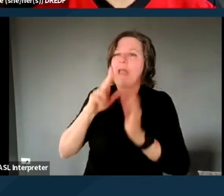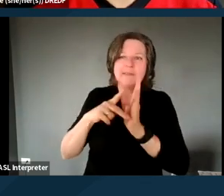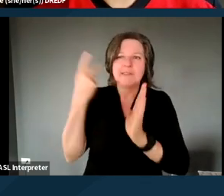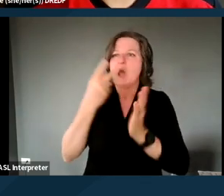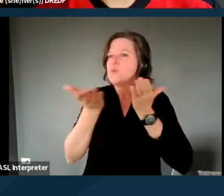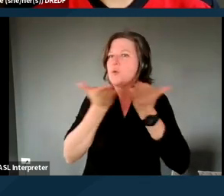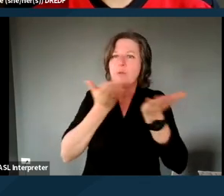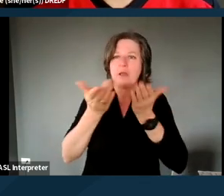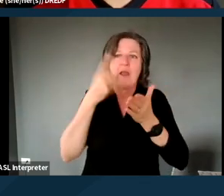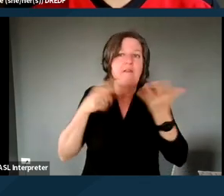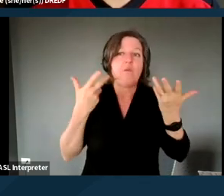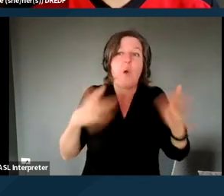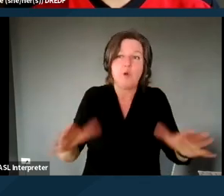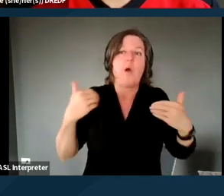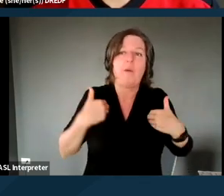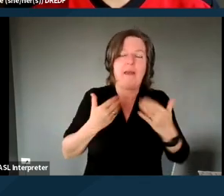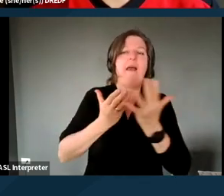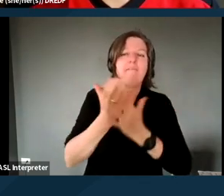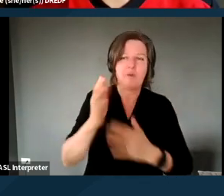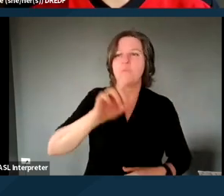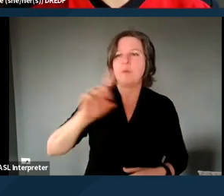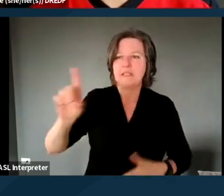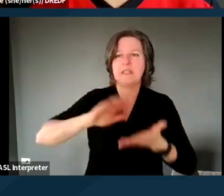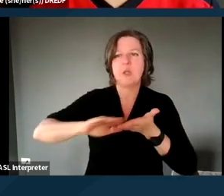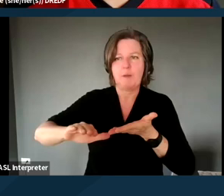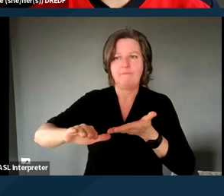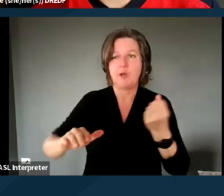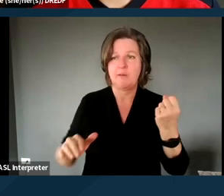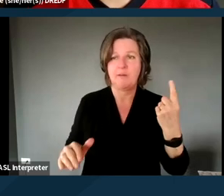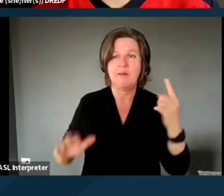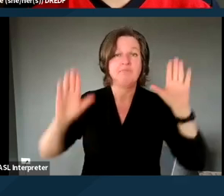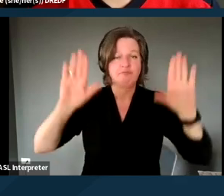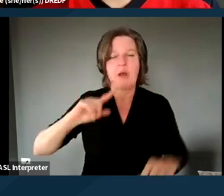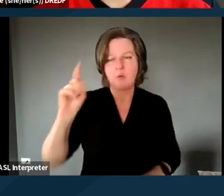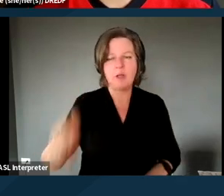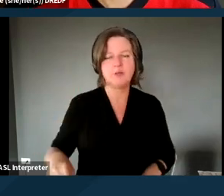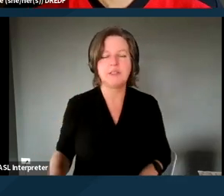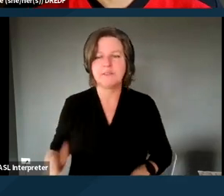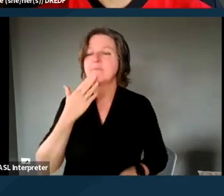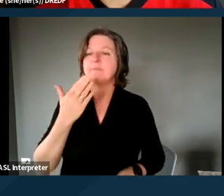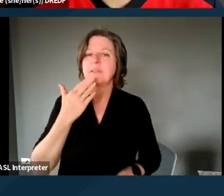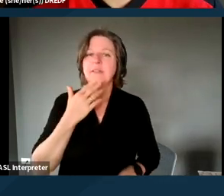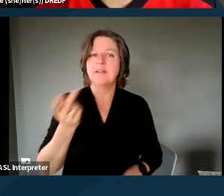what you already should be getting through the DD waiver. Those are great questions, thank you. Thank you to both Sabrina and Moira